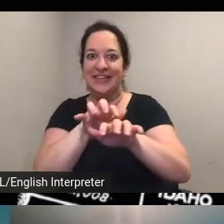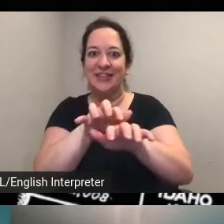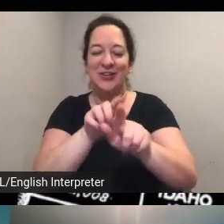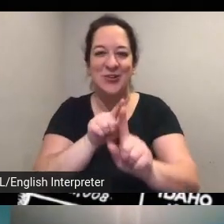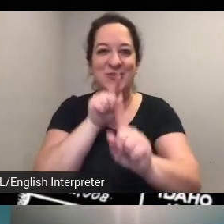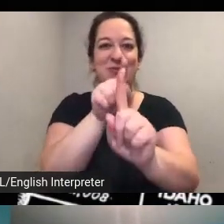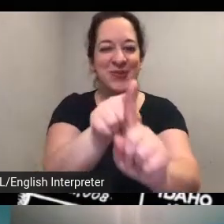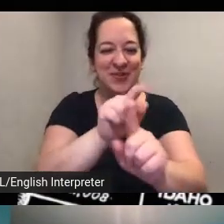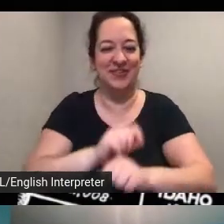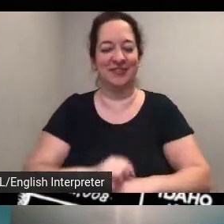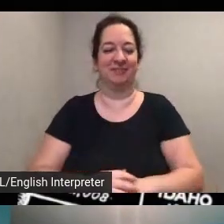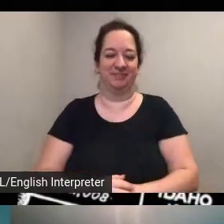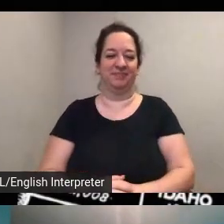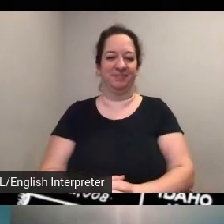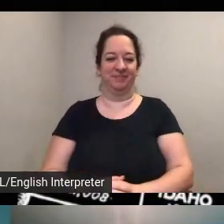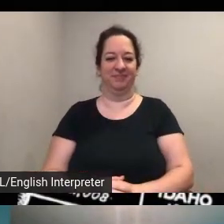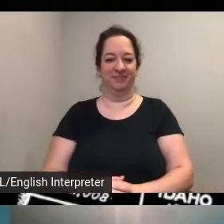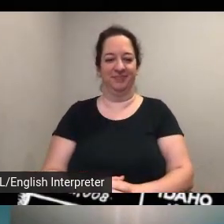okay